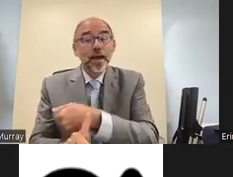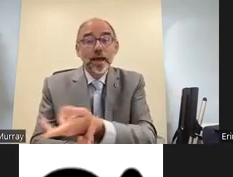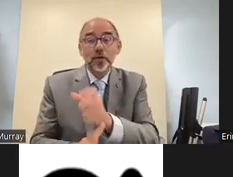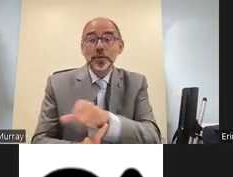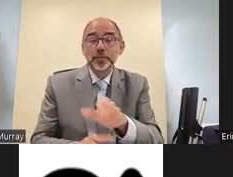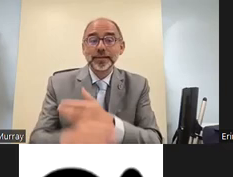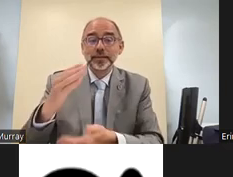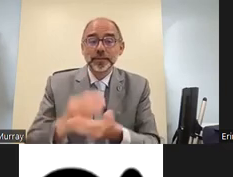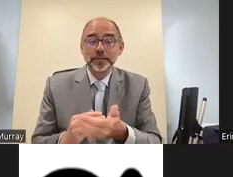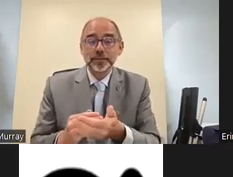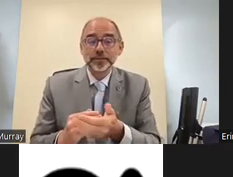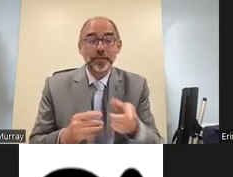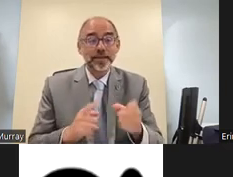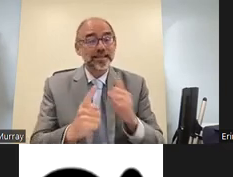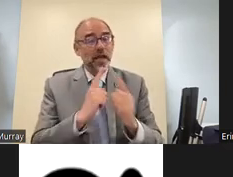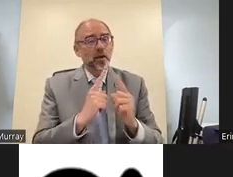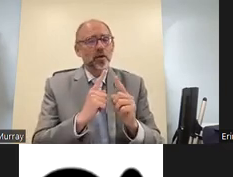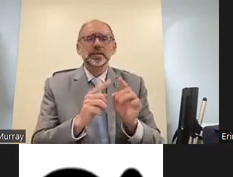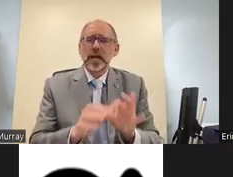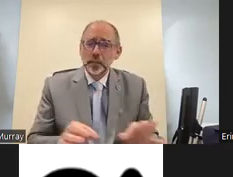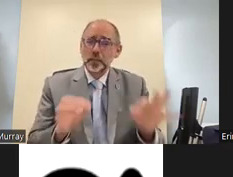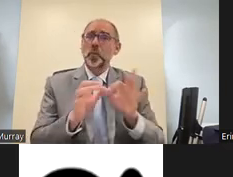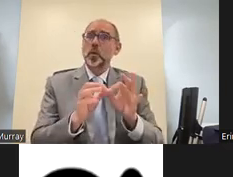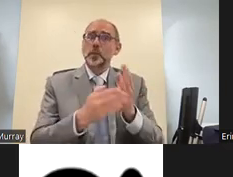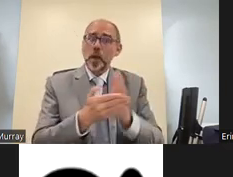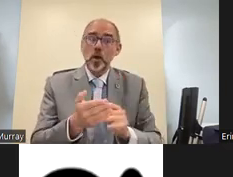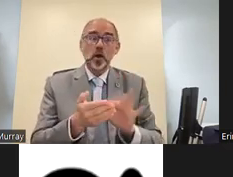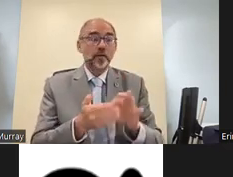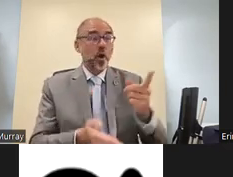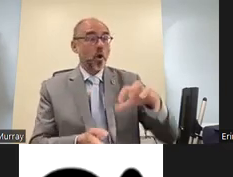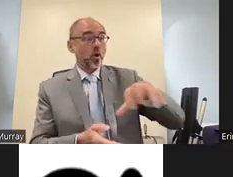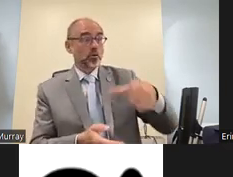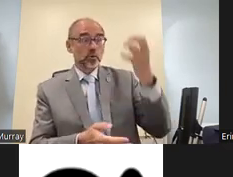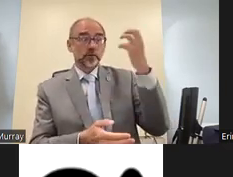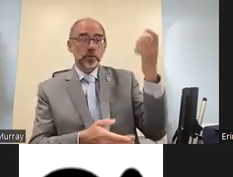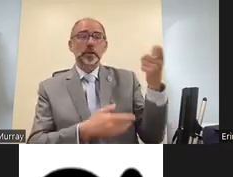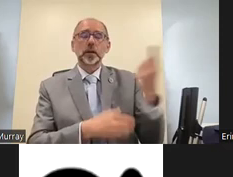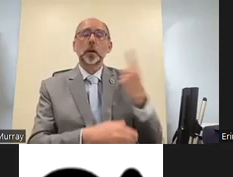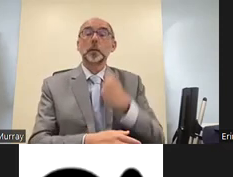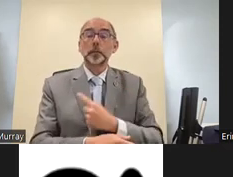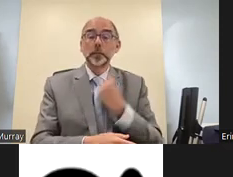issues that impacts deaf people and disabled people these dialogues are an important part of